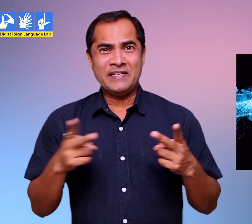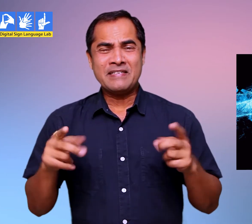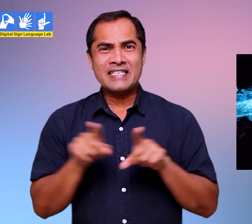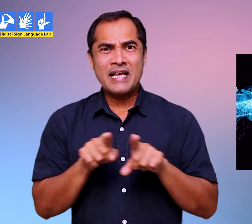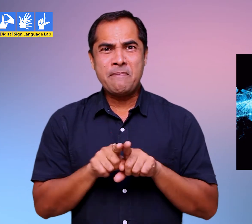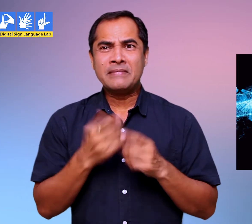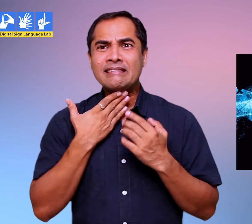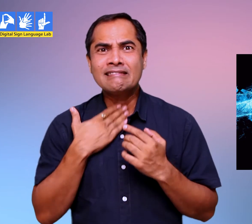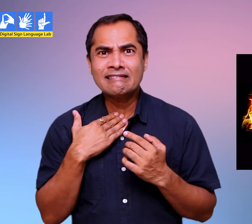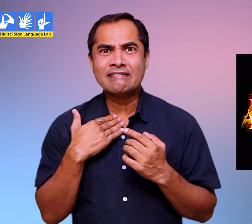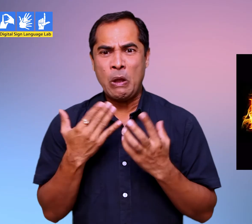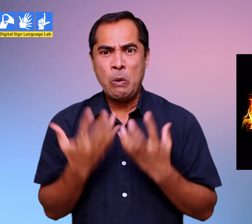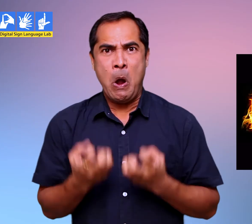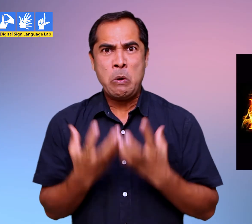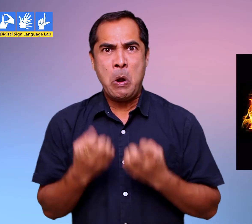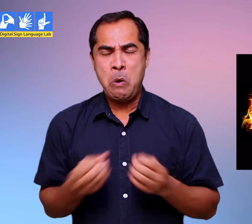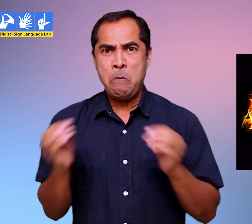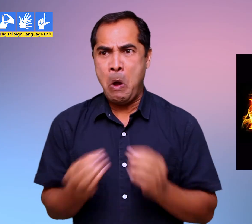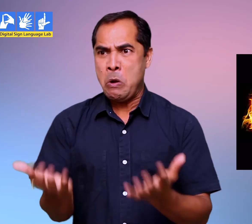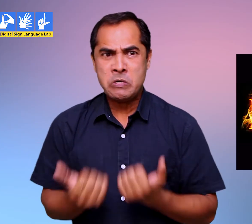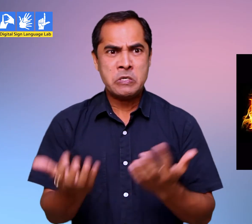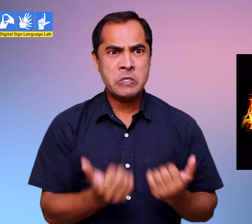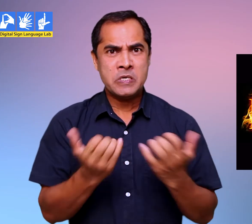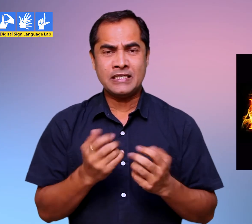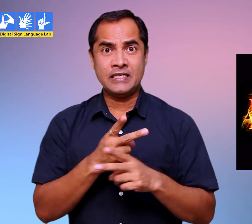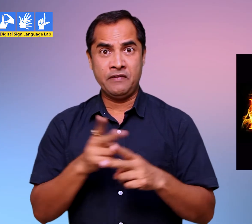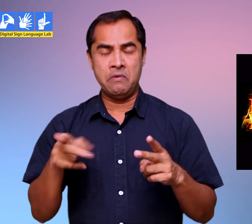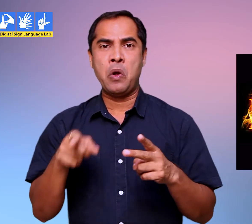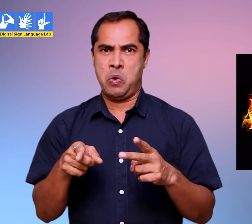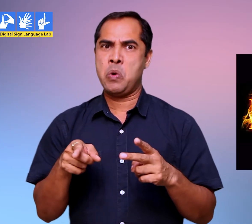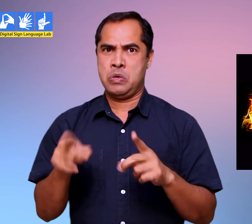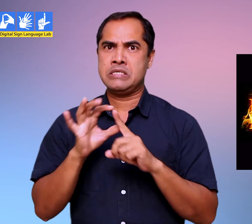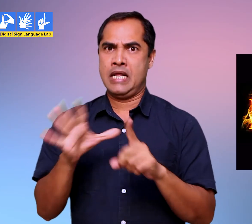hot and fire emotions of desire, of greed, wanting more and more. Oh yes! that is